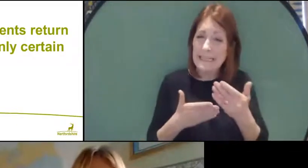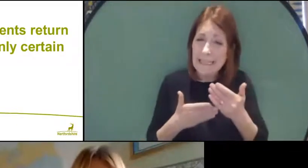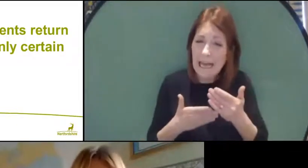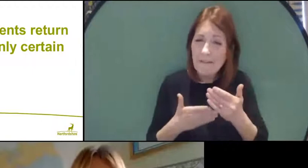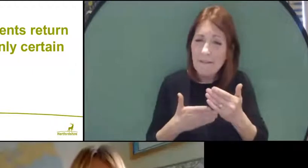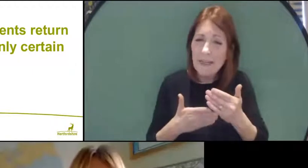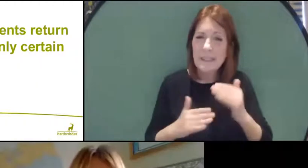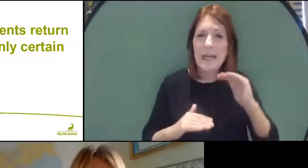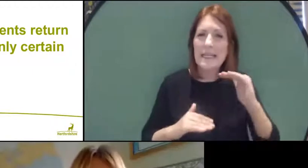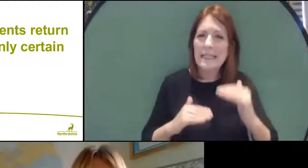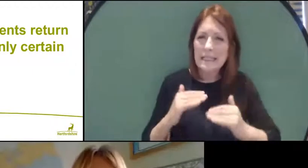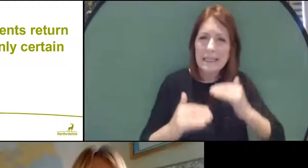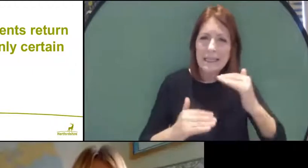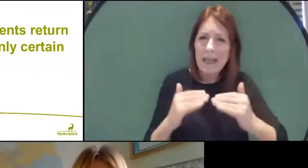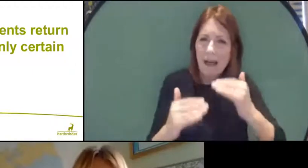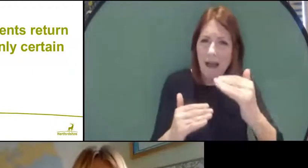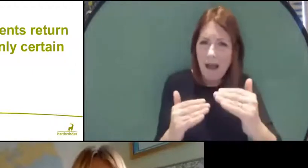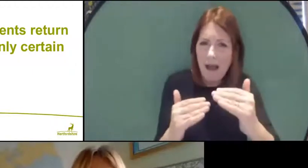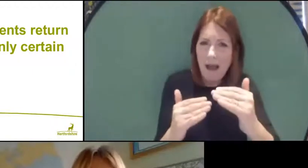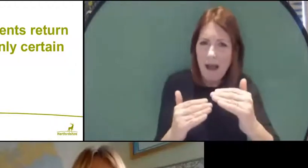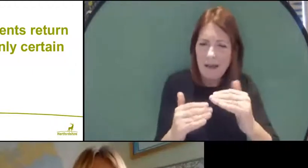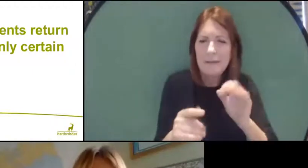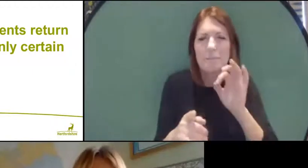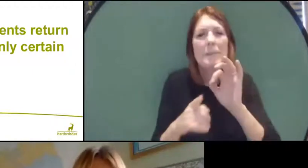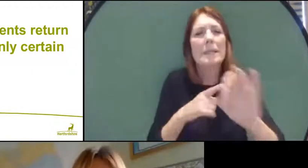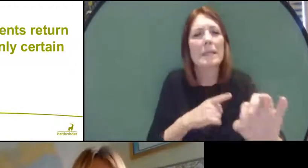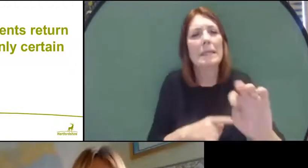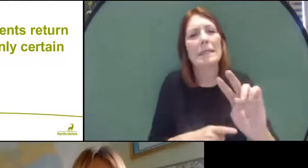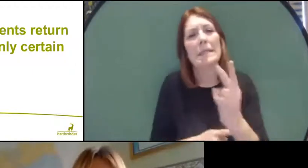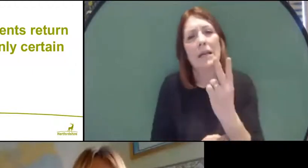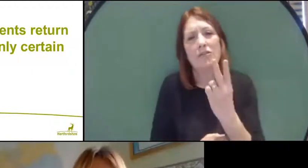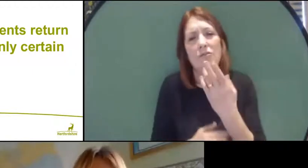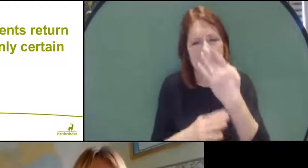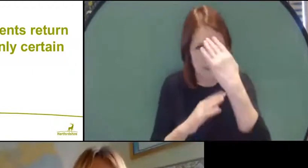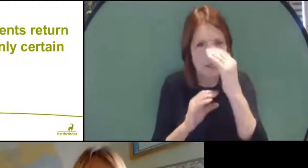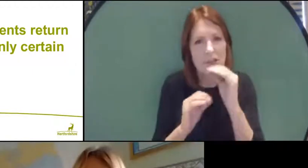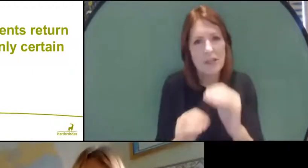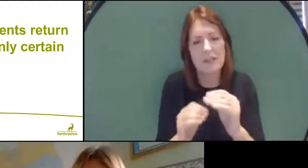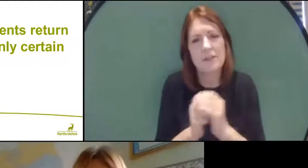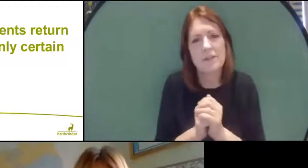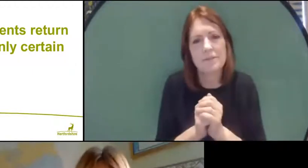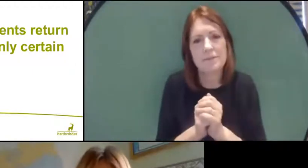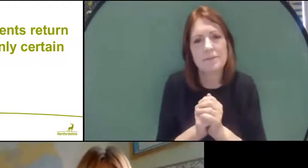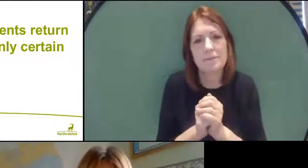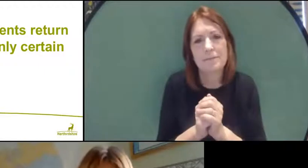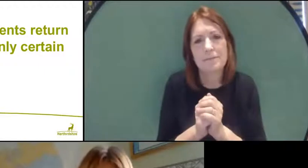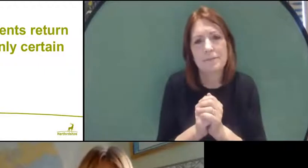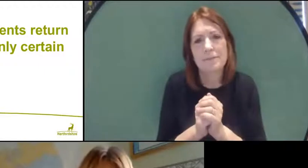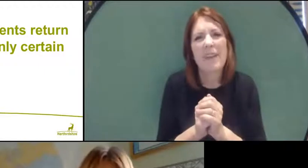is staggered response, particularly in secondary education and potentially a rotor system. So,